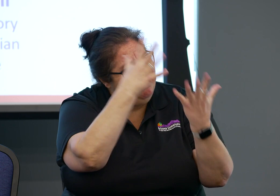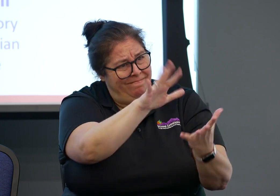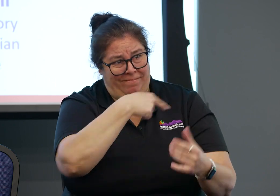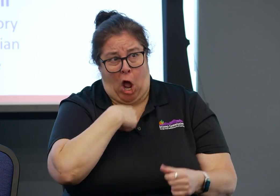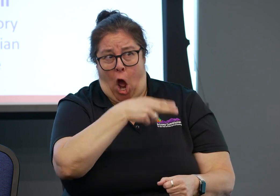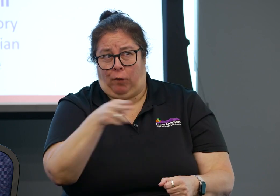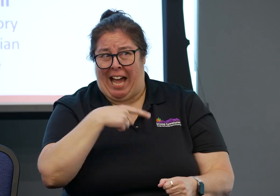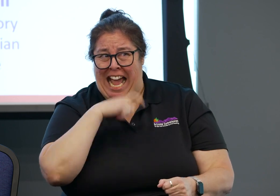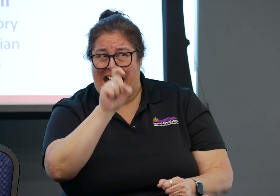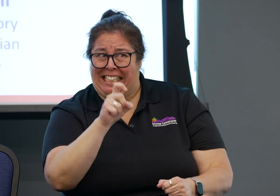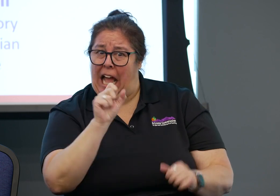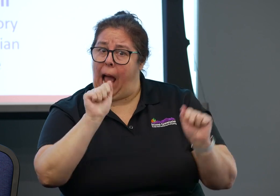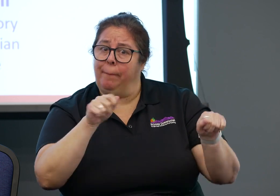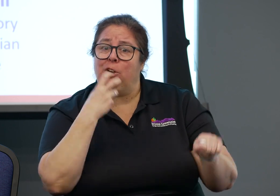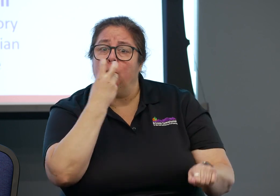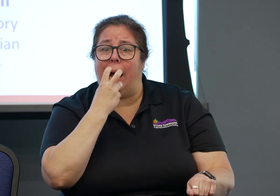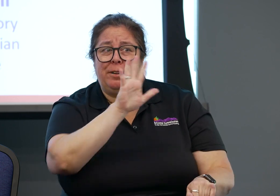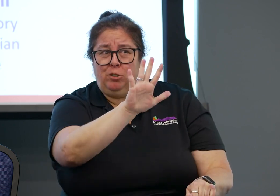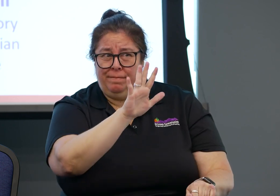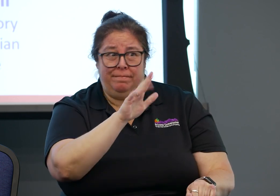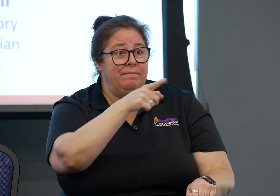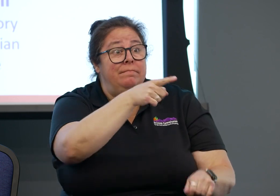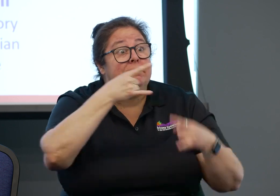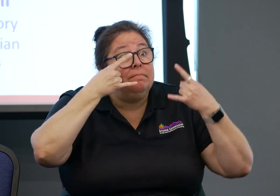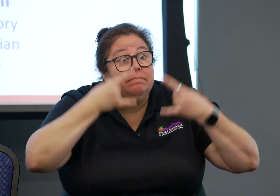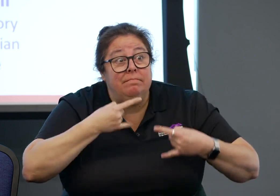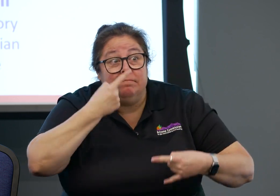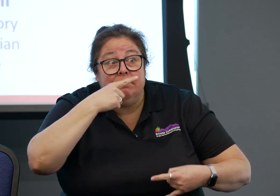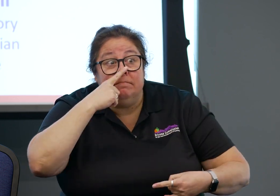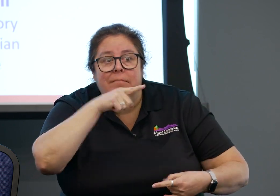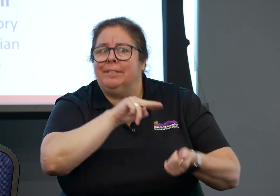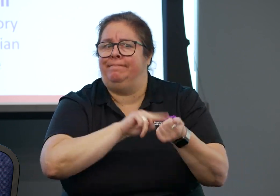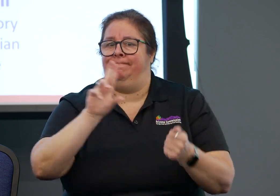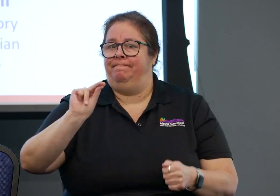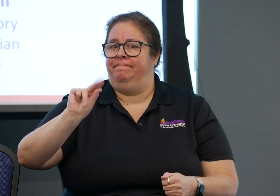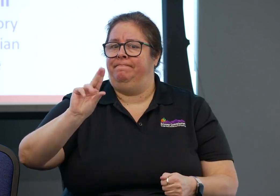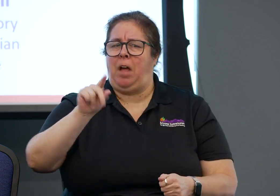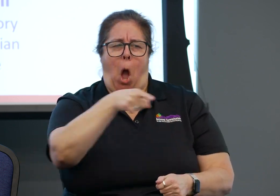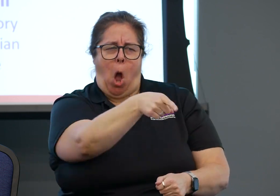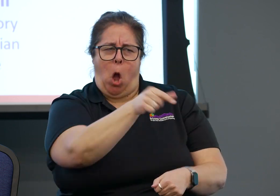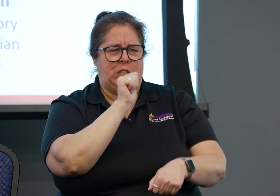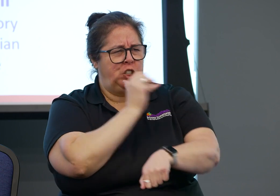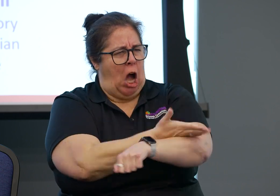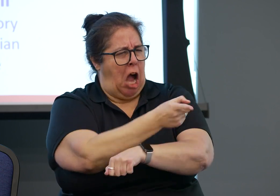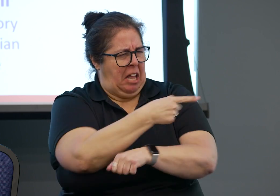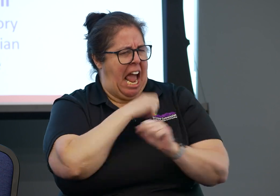she had to take her teenage daughter to the hospital. And even though she let them know that she was Hard of Hearing